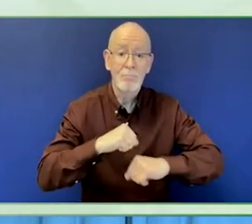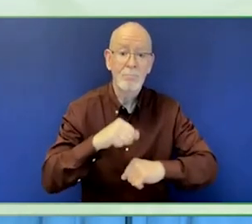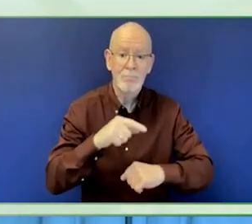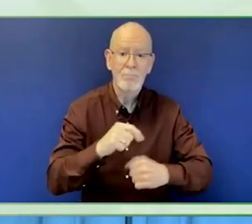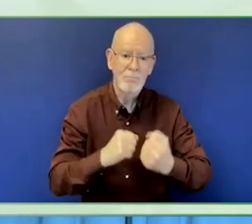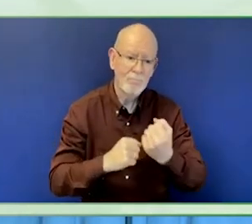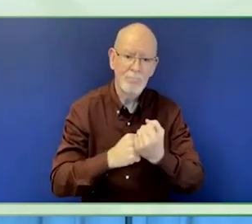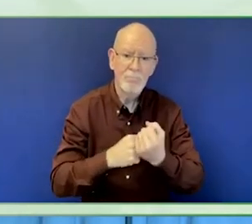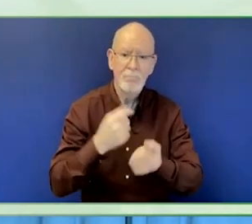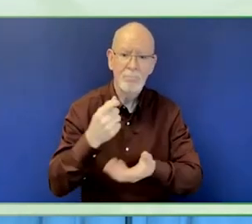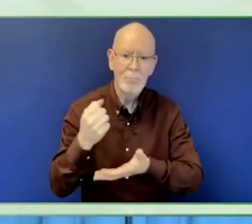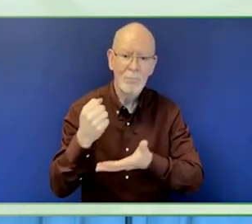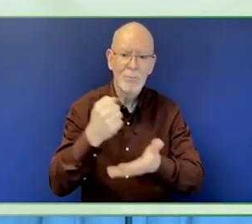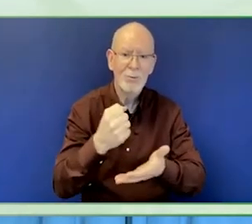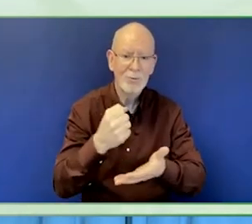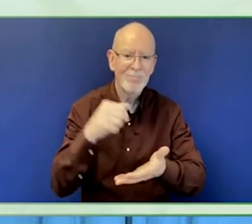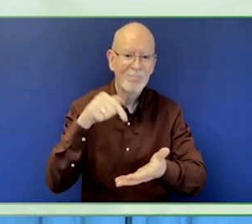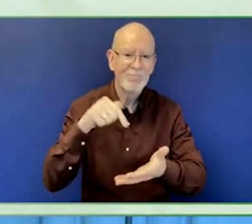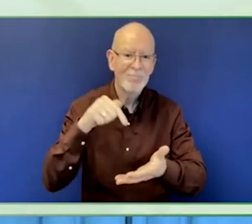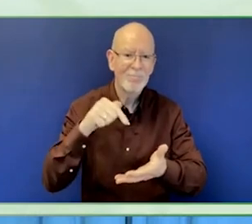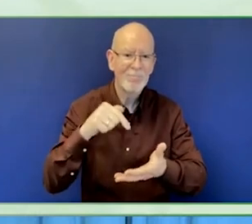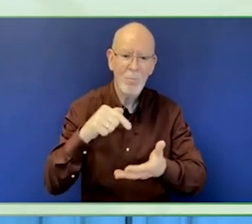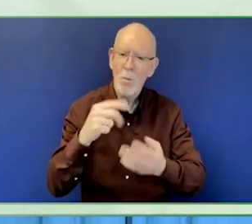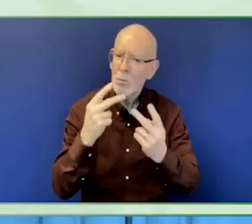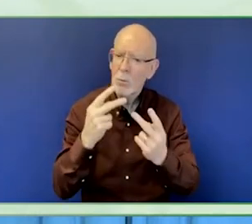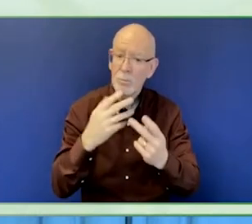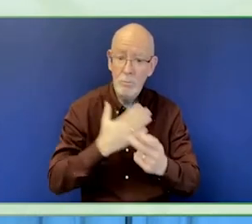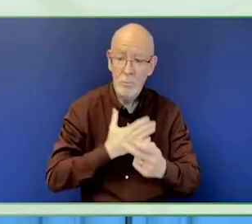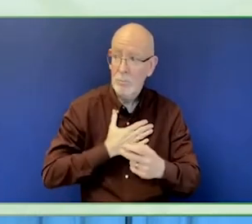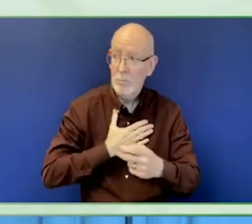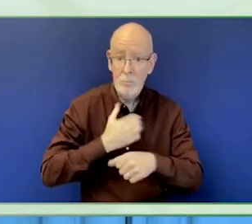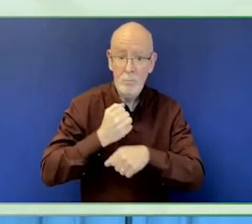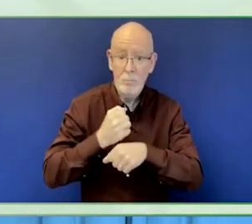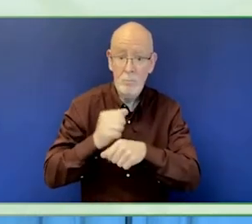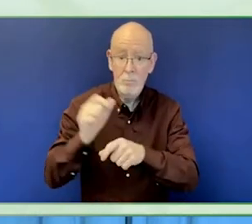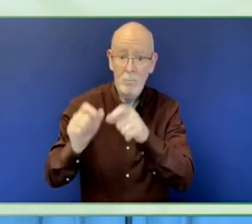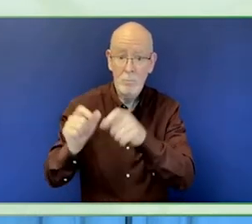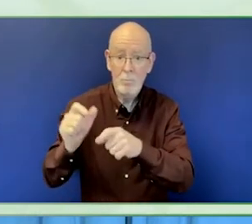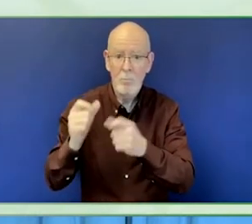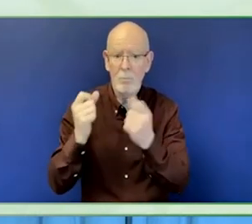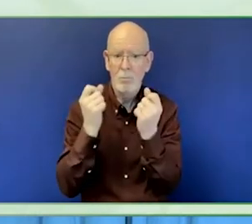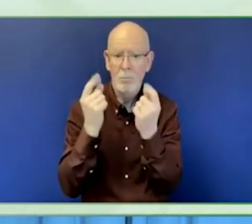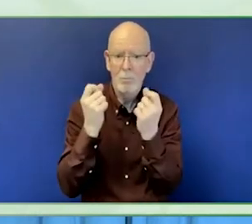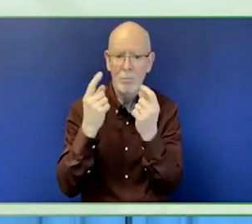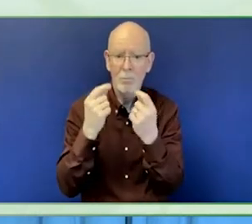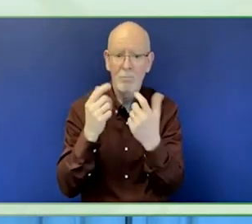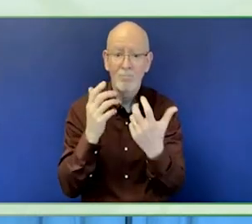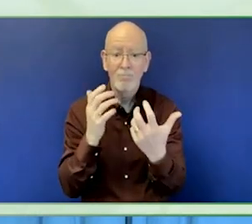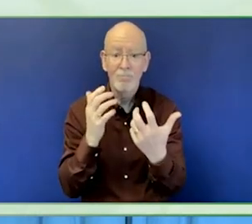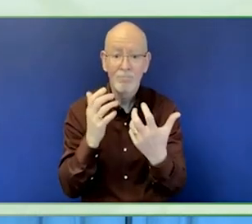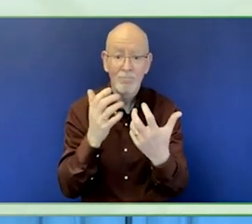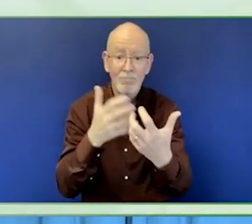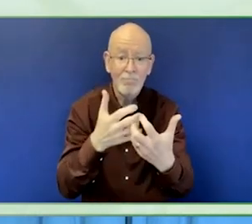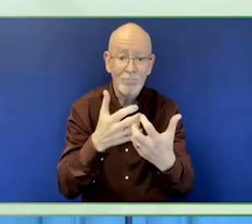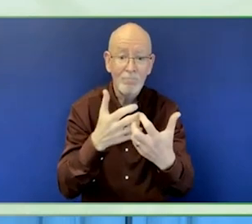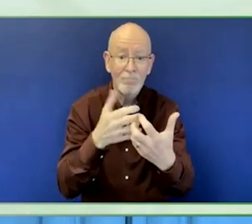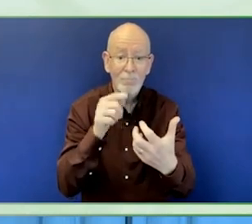Lastly, we look at research and data. Data and research help address what we often see as the visibility